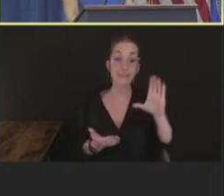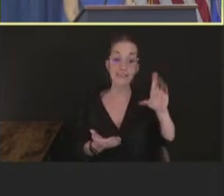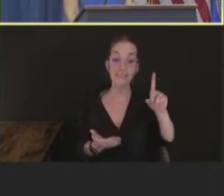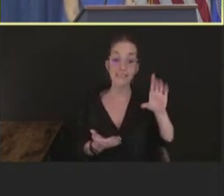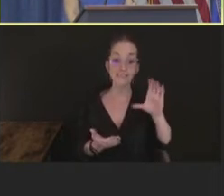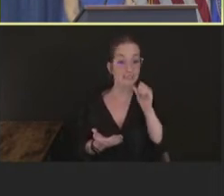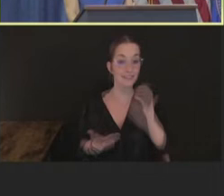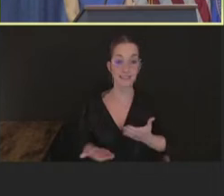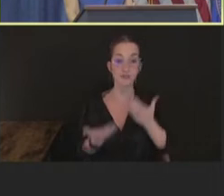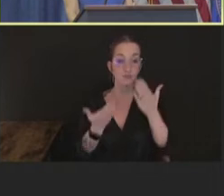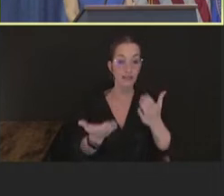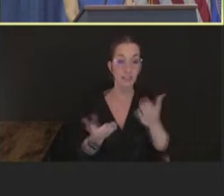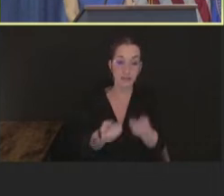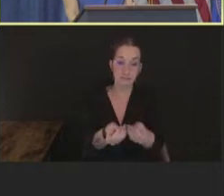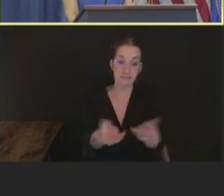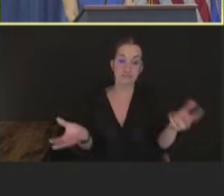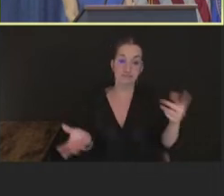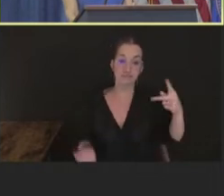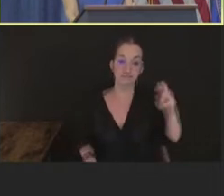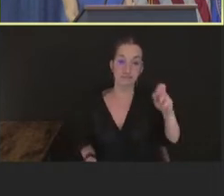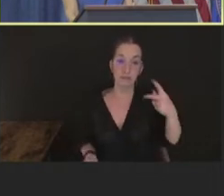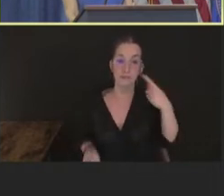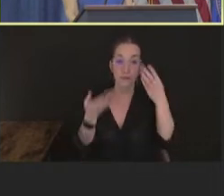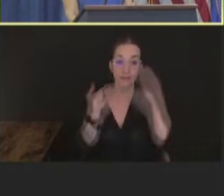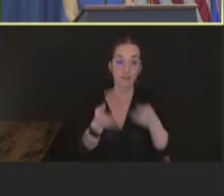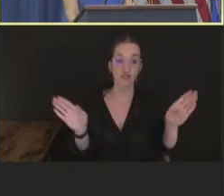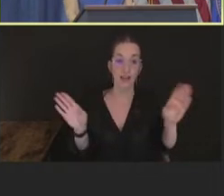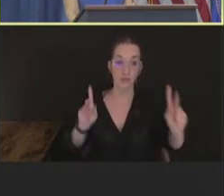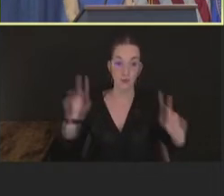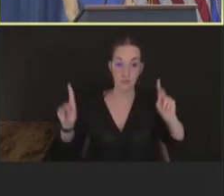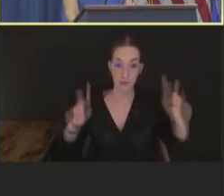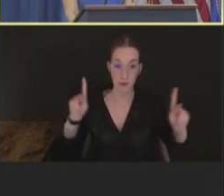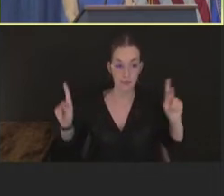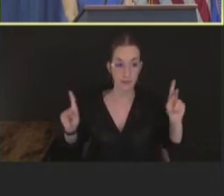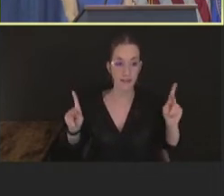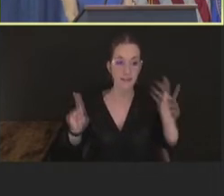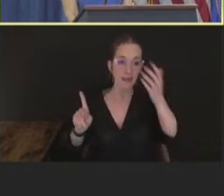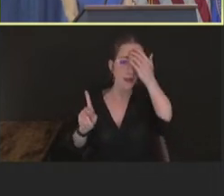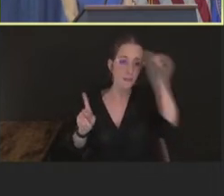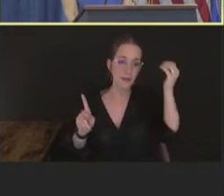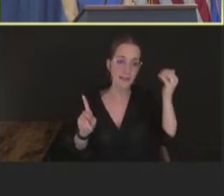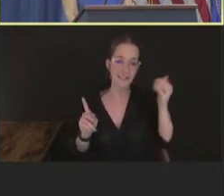That's because available data from the current outbreak indicate that specific populations are